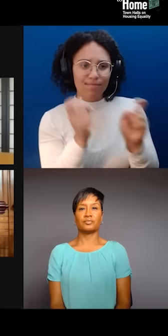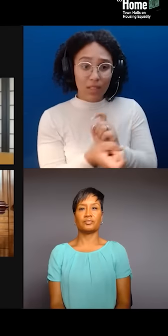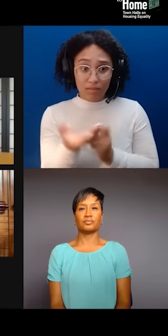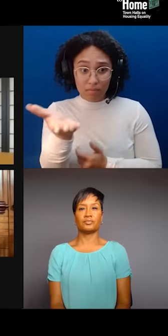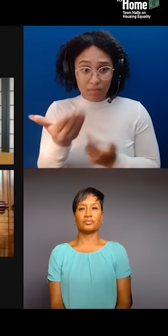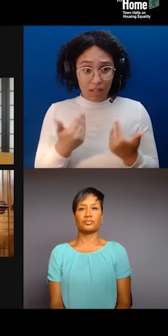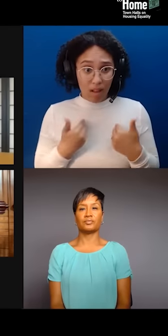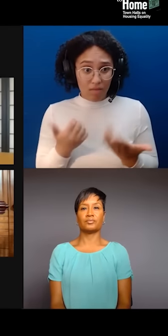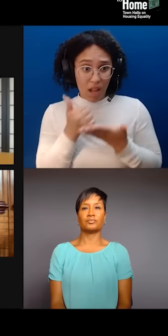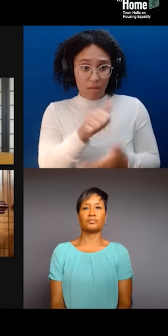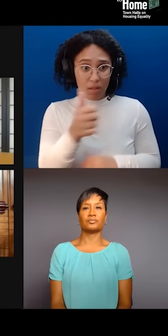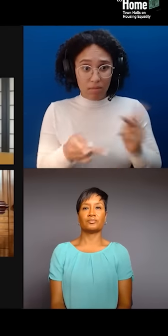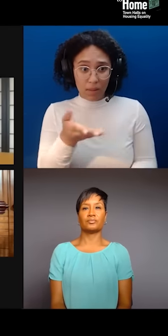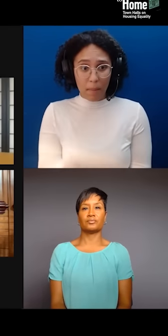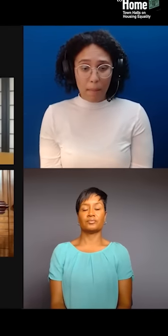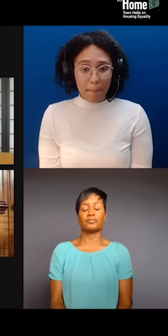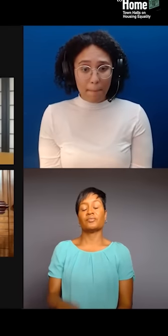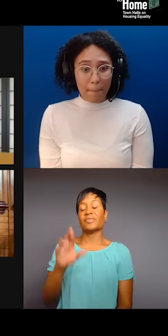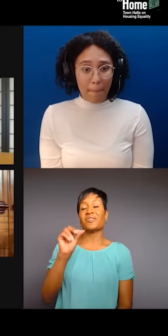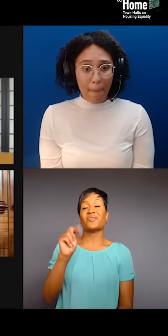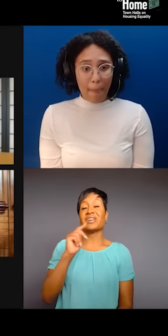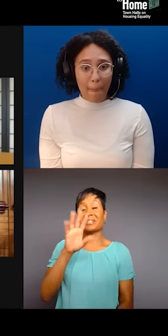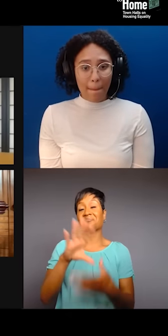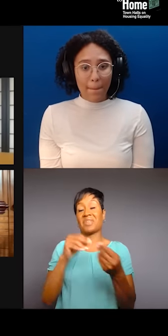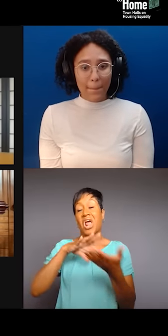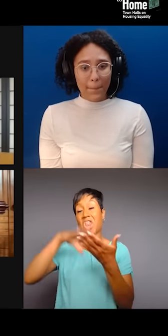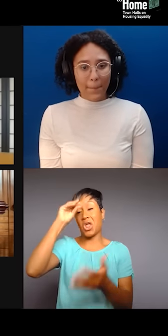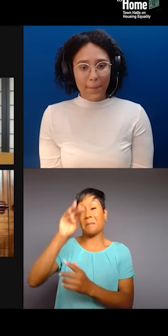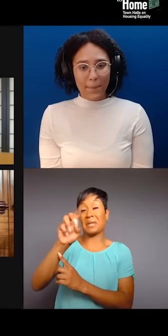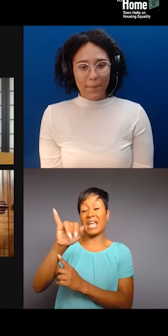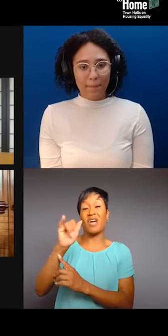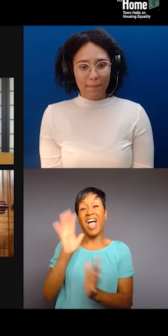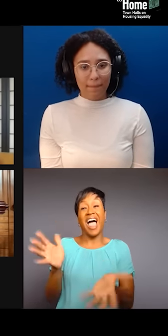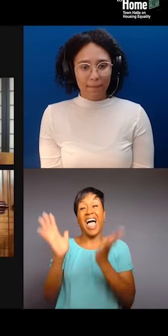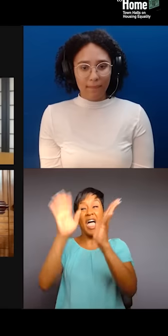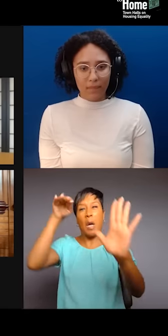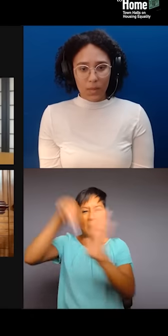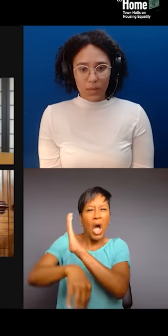So, don't just count on the media and also understand the power that you have in putting a message out.